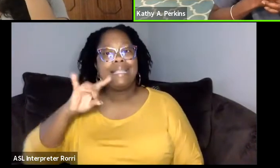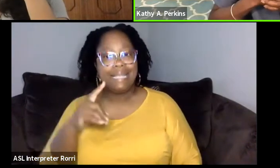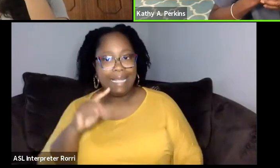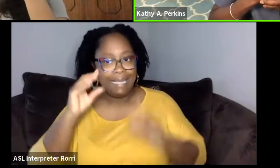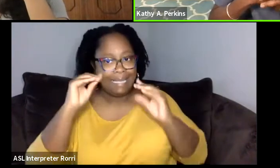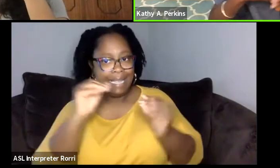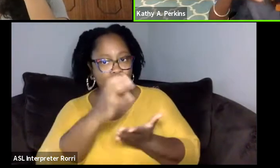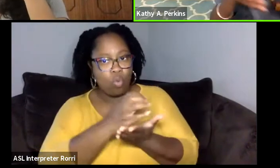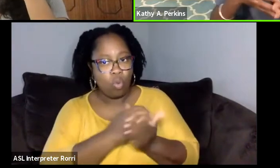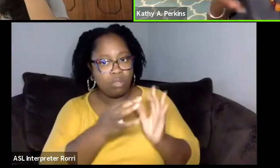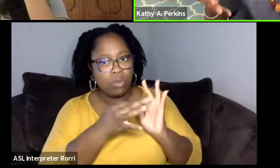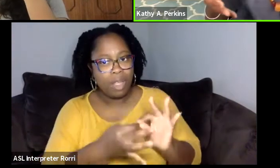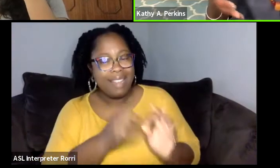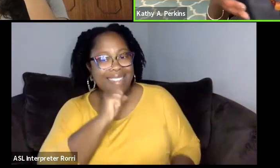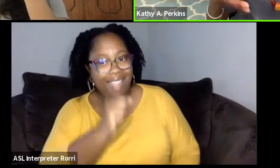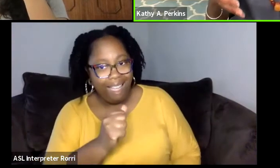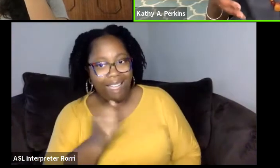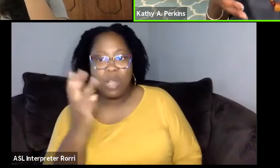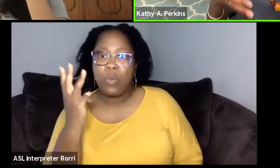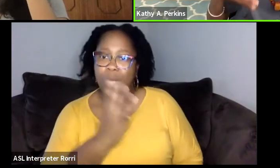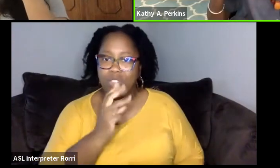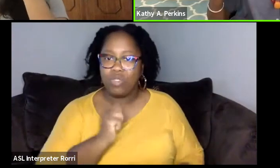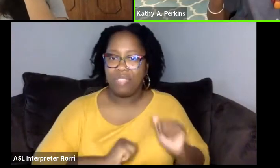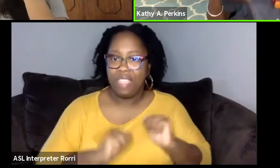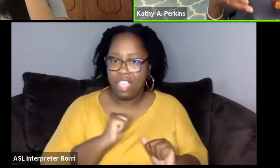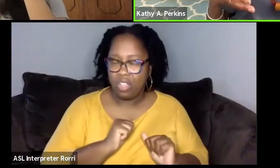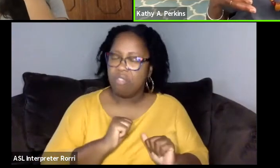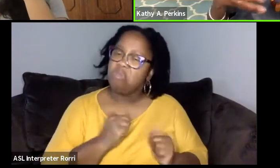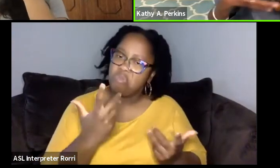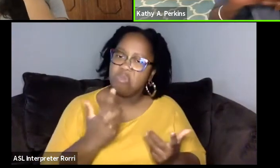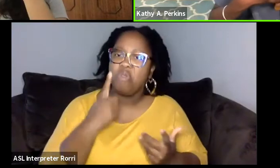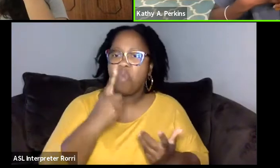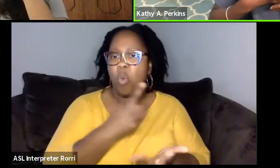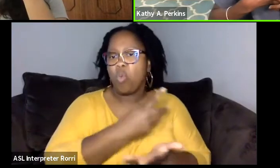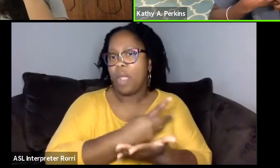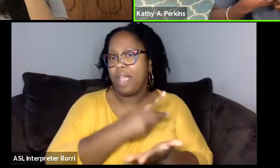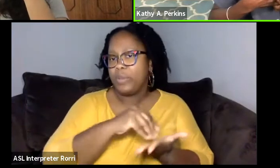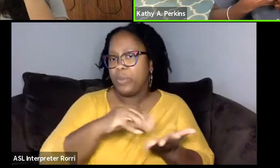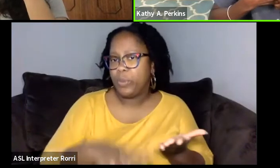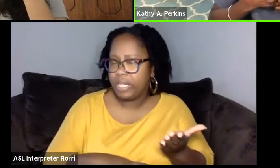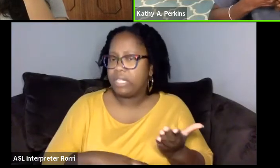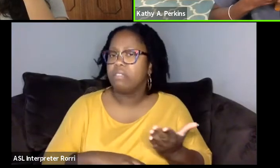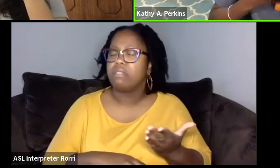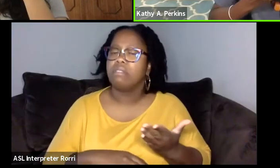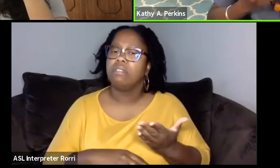and that was pretty much for grad students or upper undergrads.